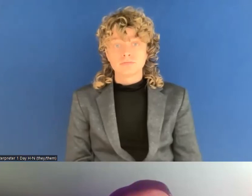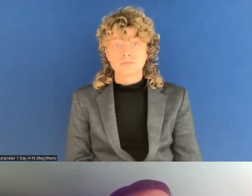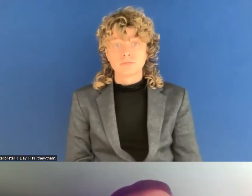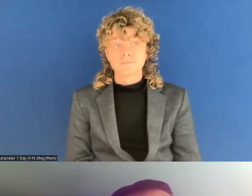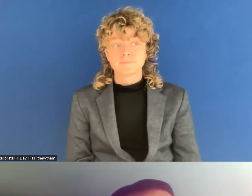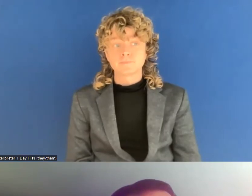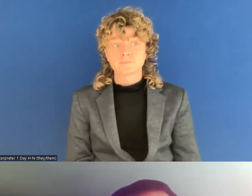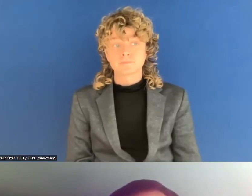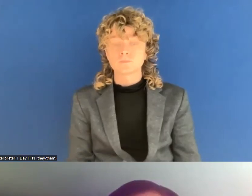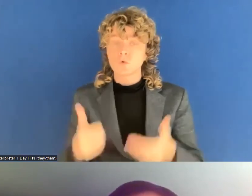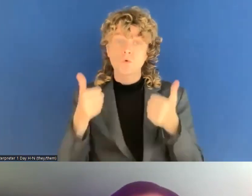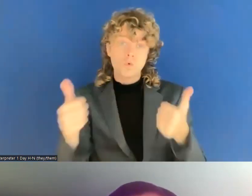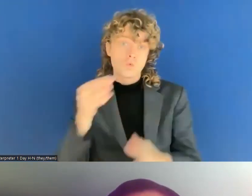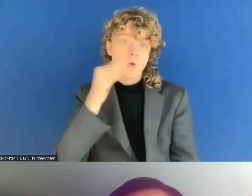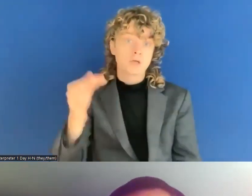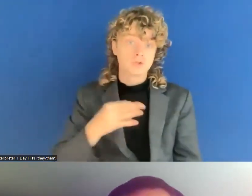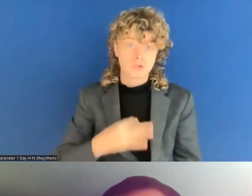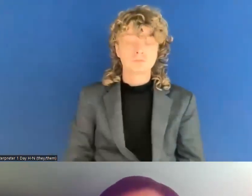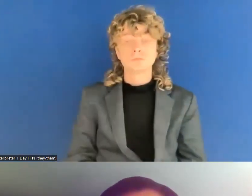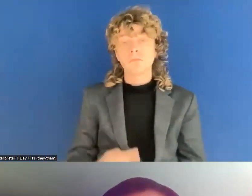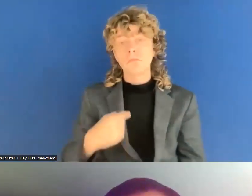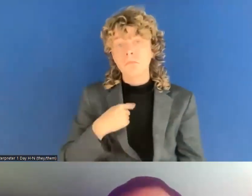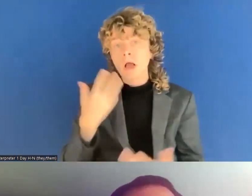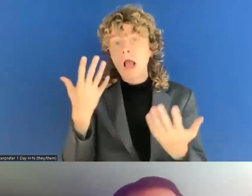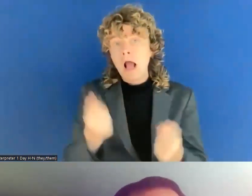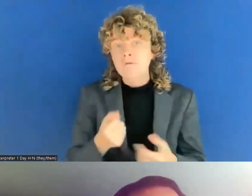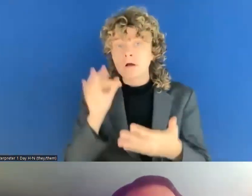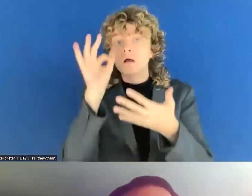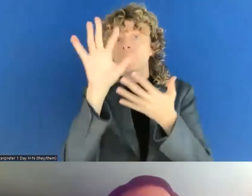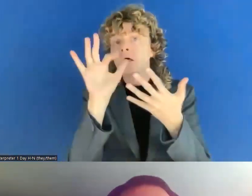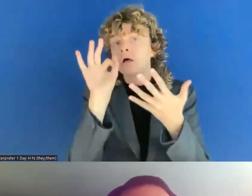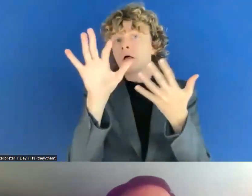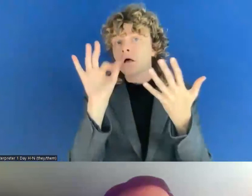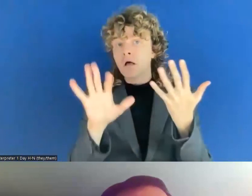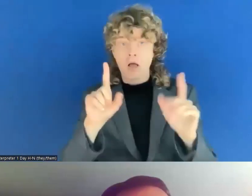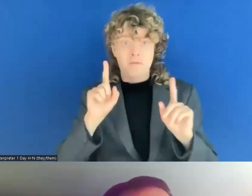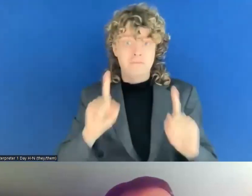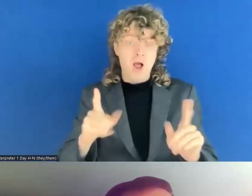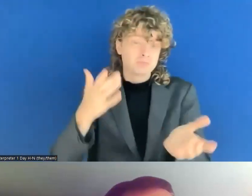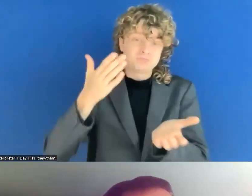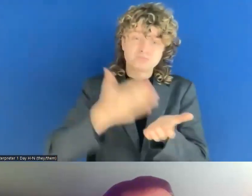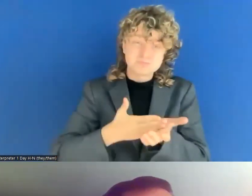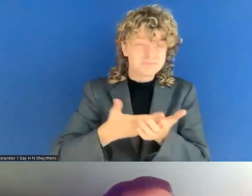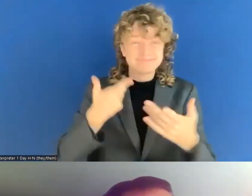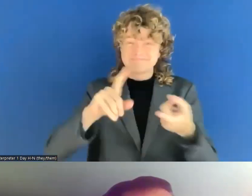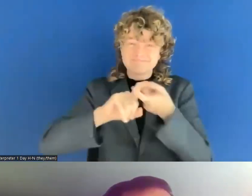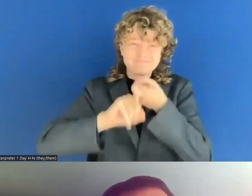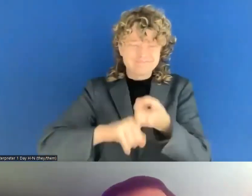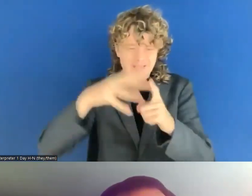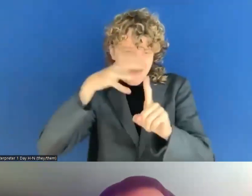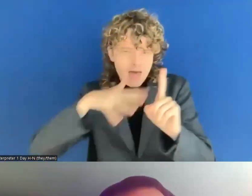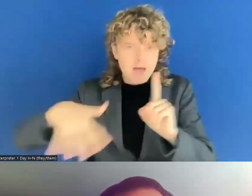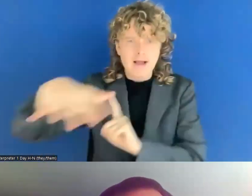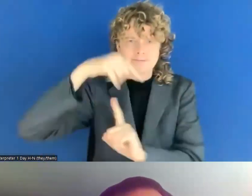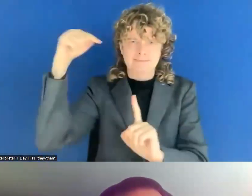of throw some ideas, but that obviously really depends on the context. So on the Member States,